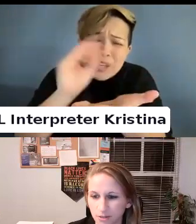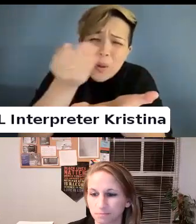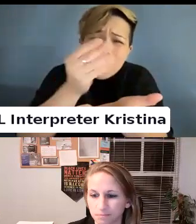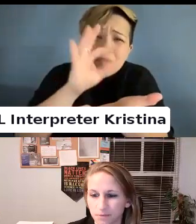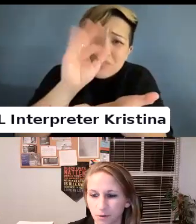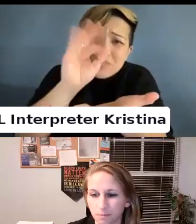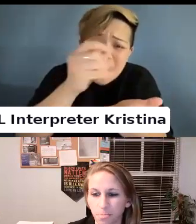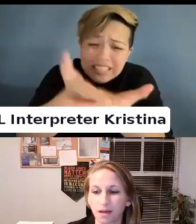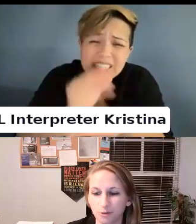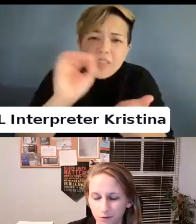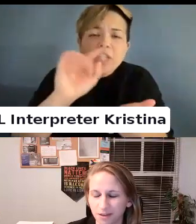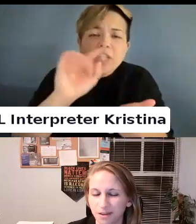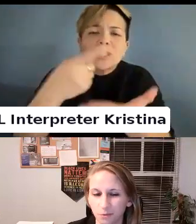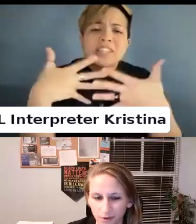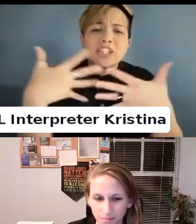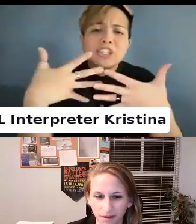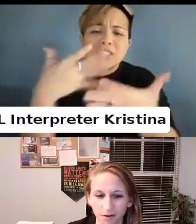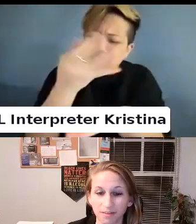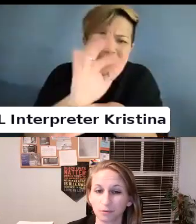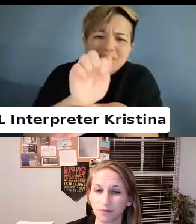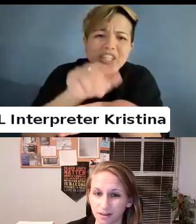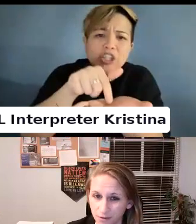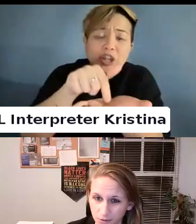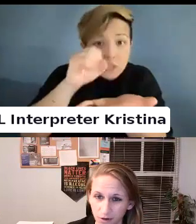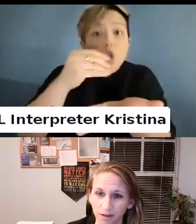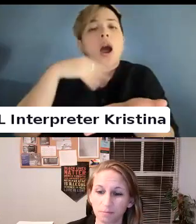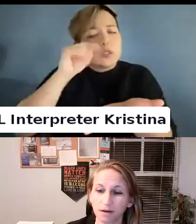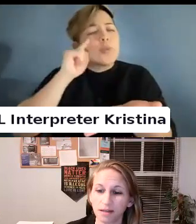So I do think it will get better and they will find a new target.